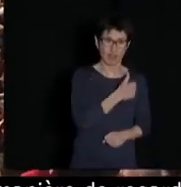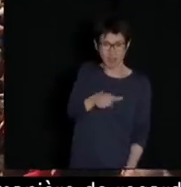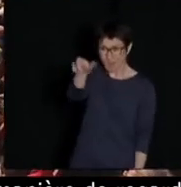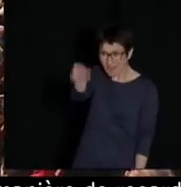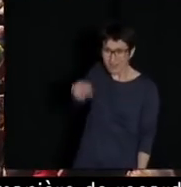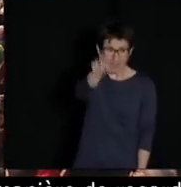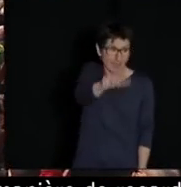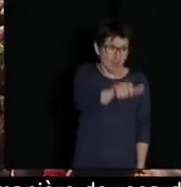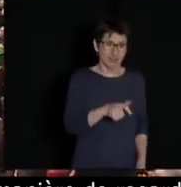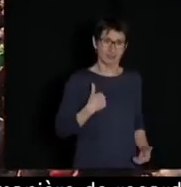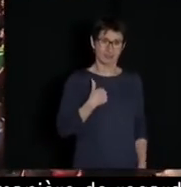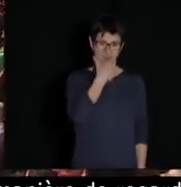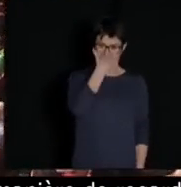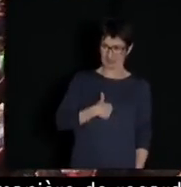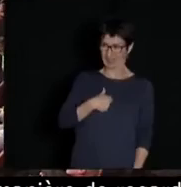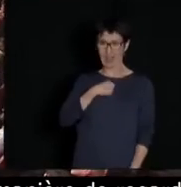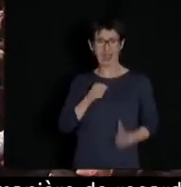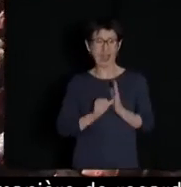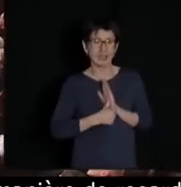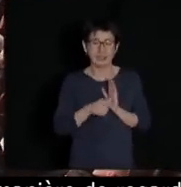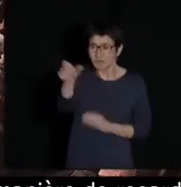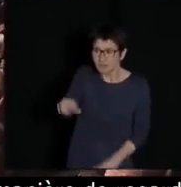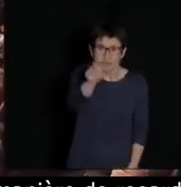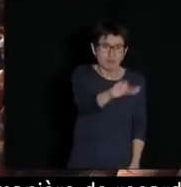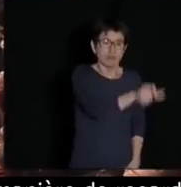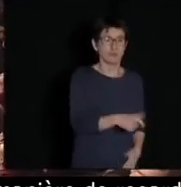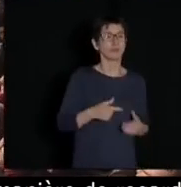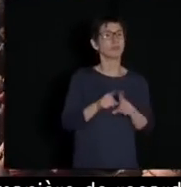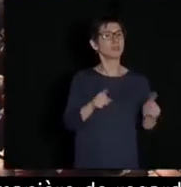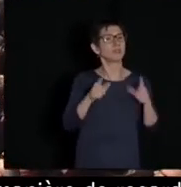your personal sovereignty, i.e. your personal rights, but also the sovereignty of the state.